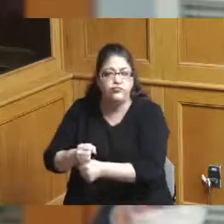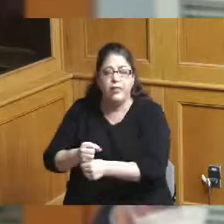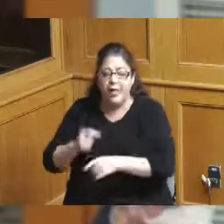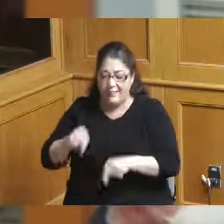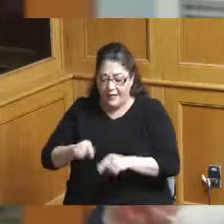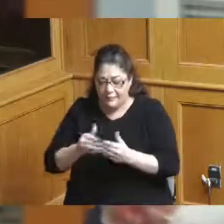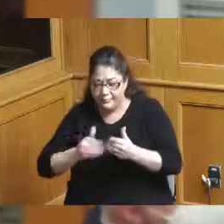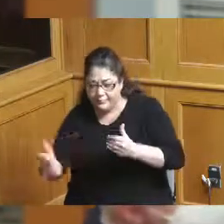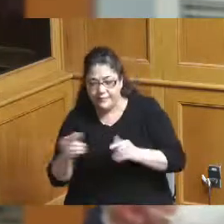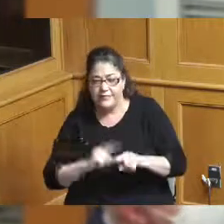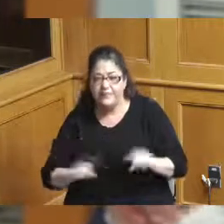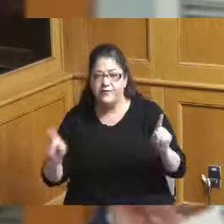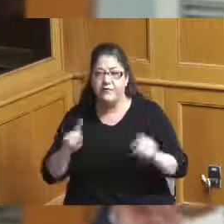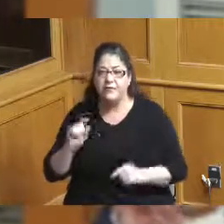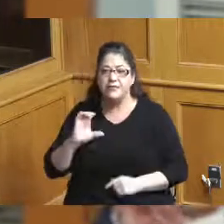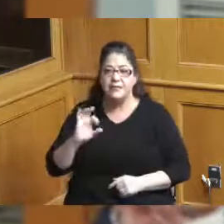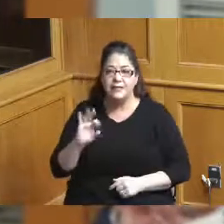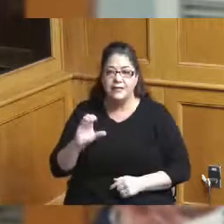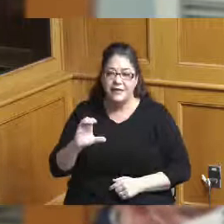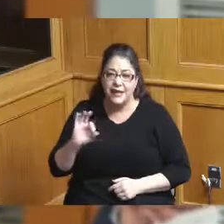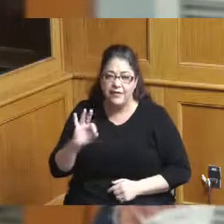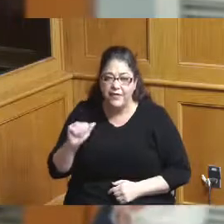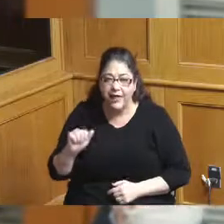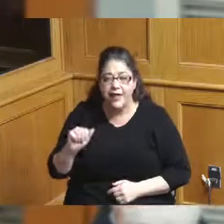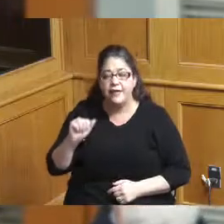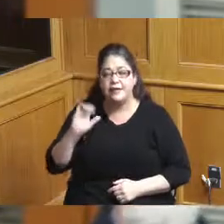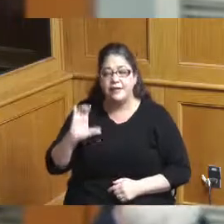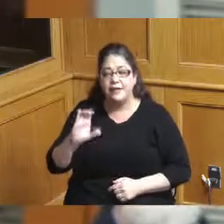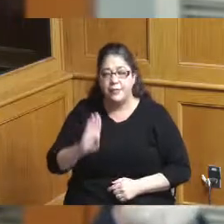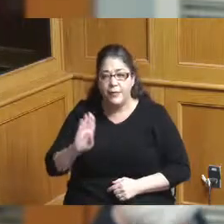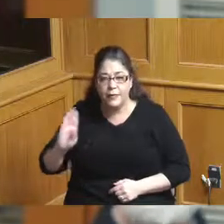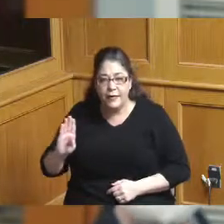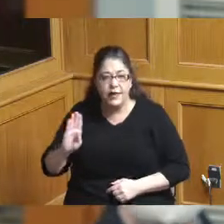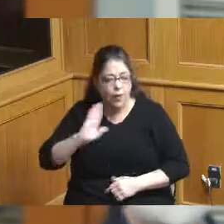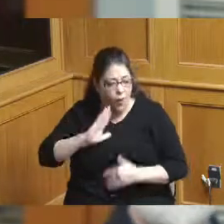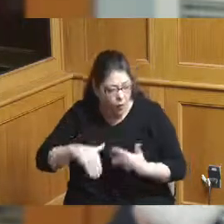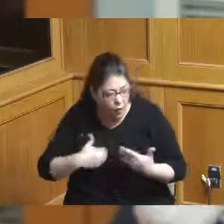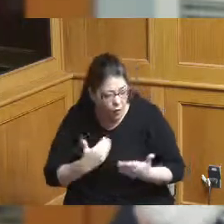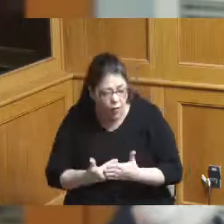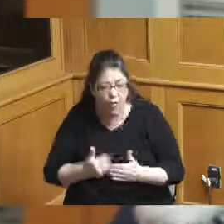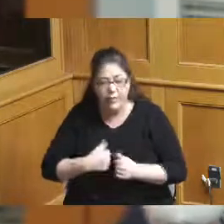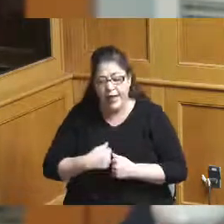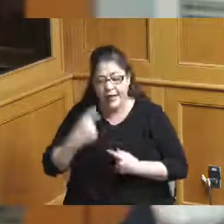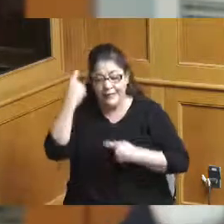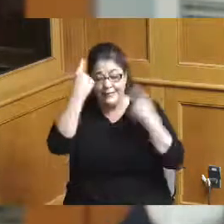the CFA the CVB among others to finally consider the convention district as a whole rather than